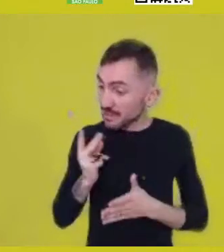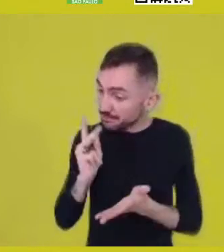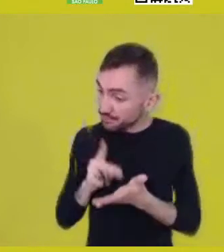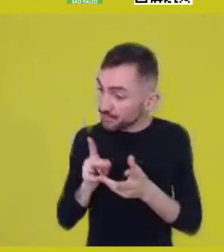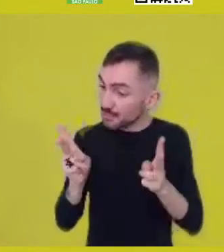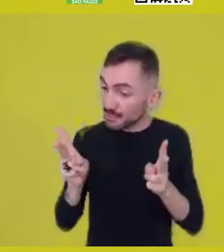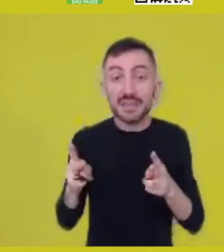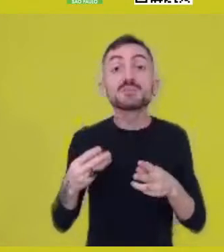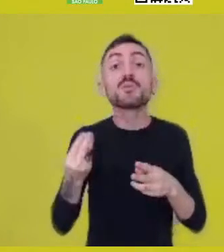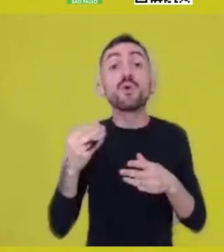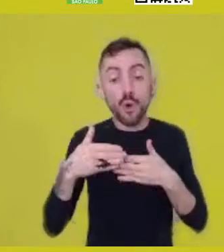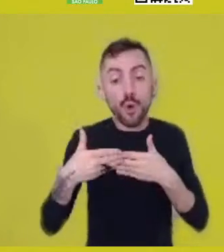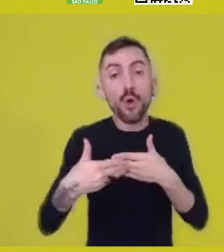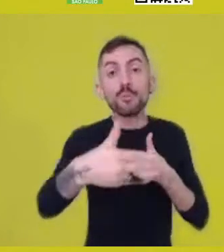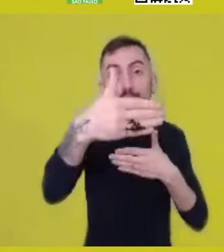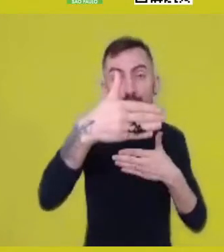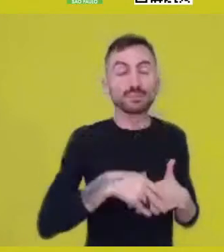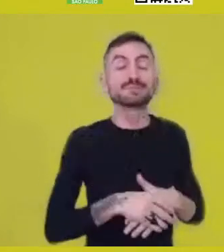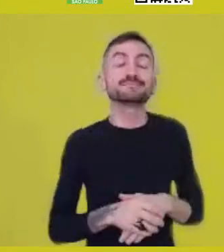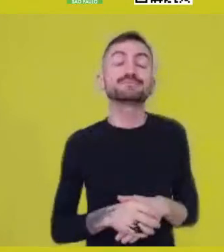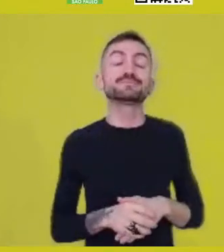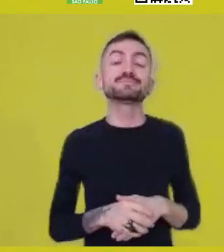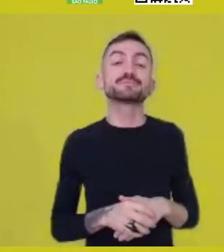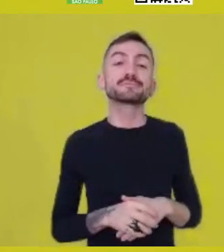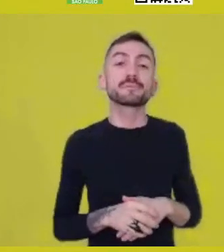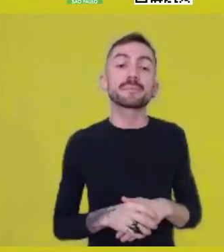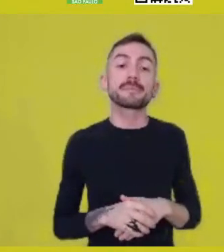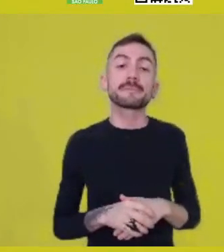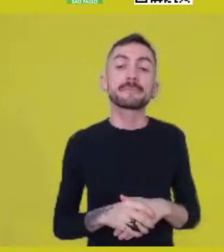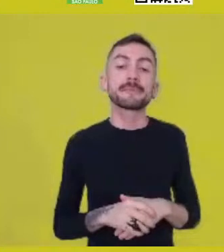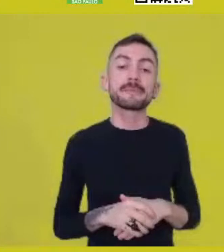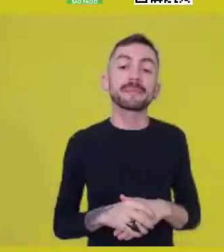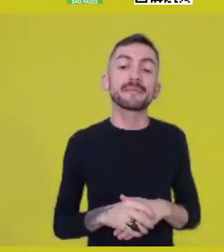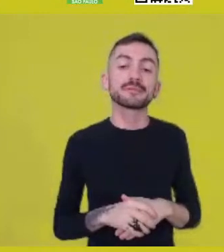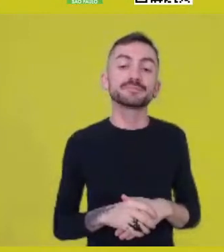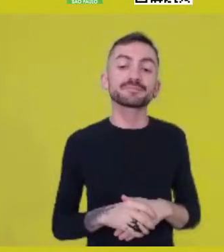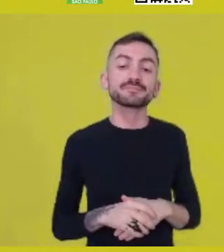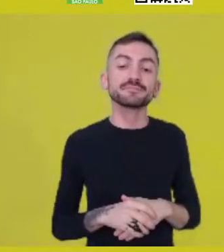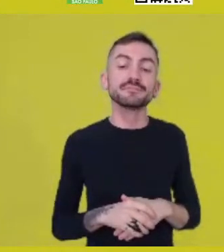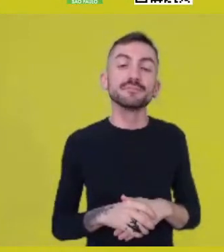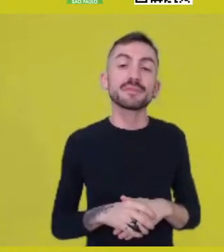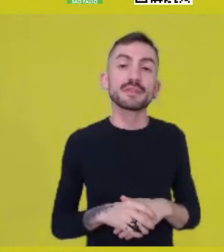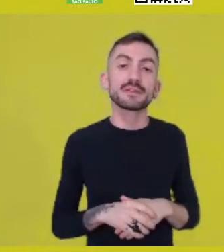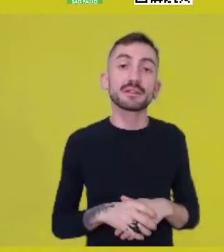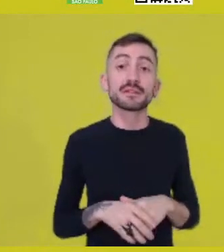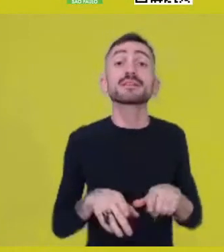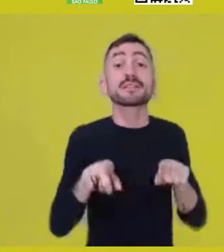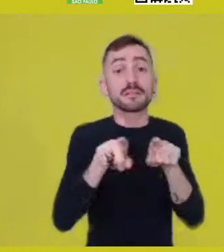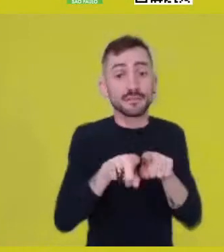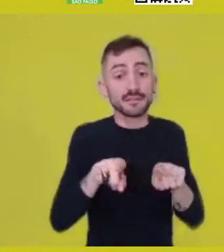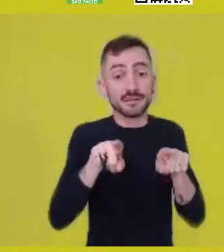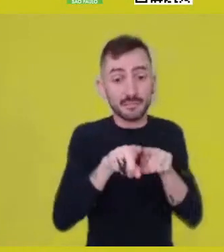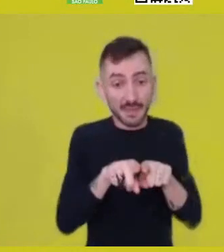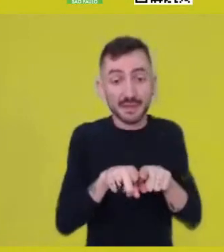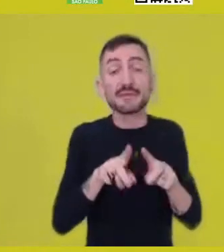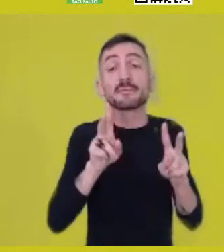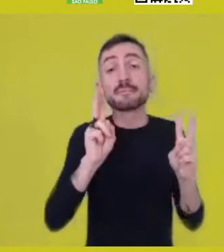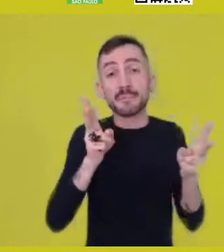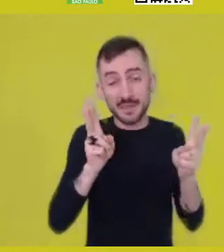And, in great measure, it was exactly this civilizatory experience